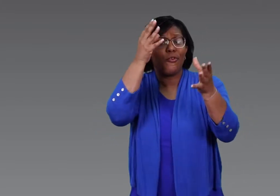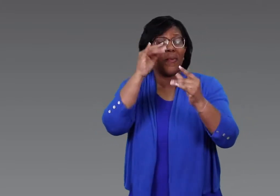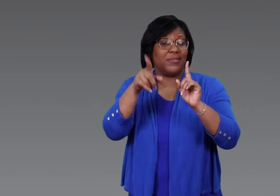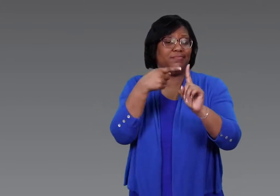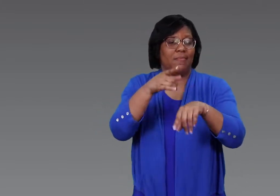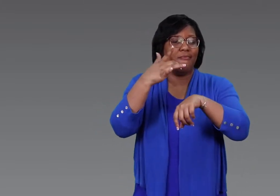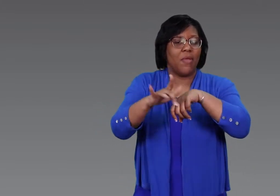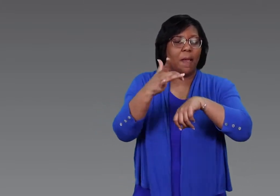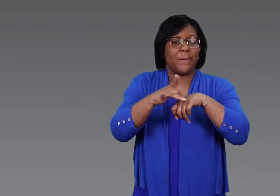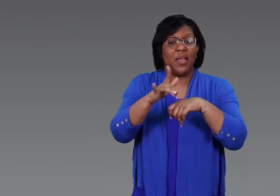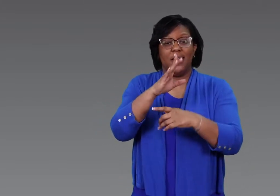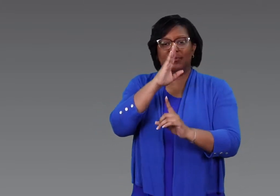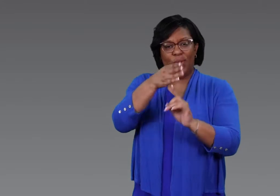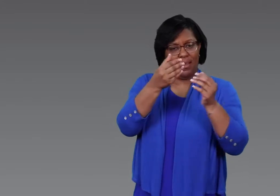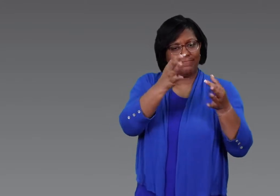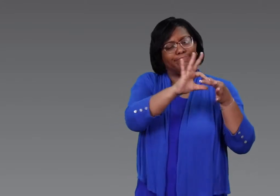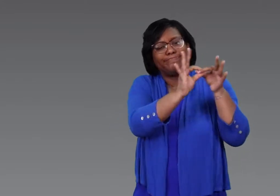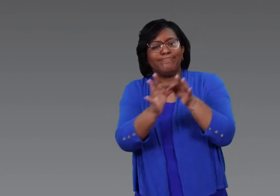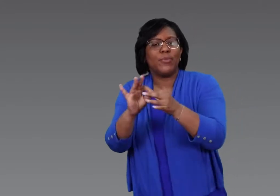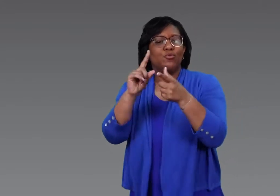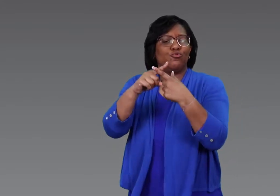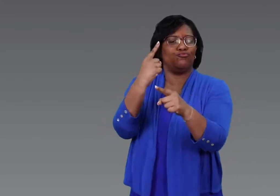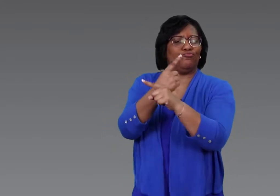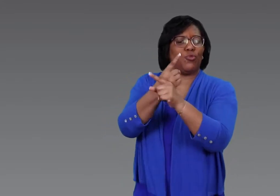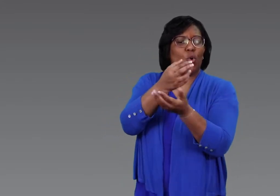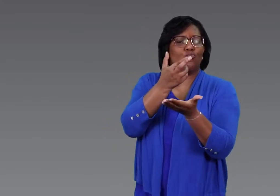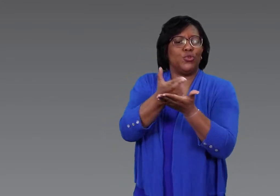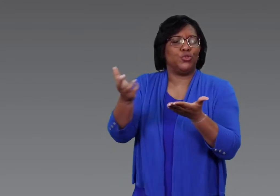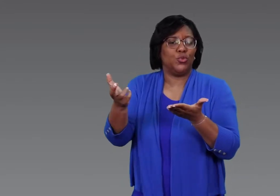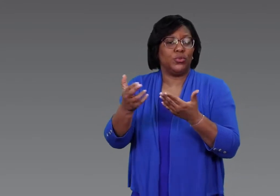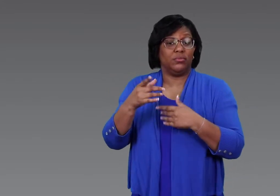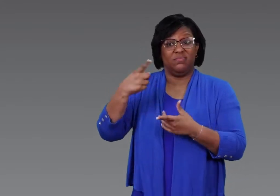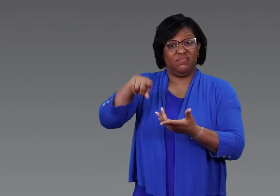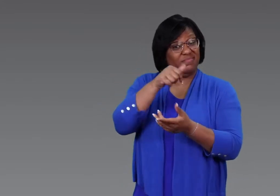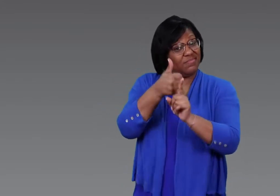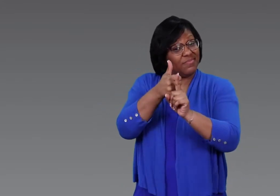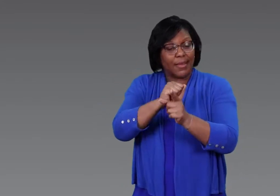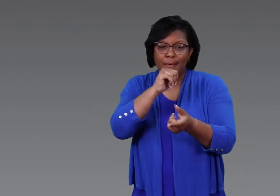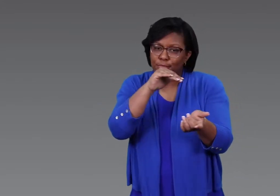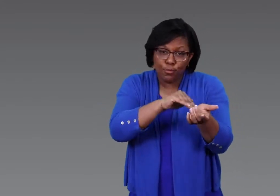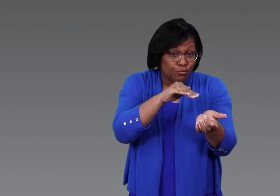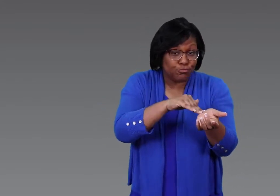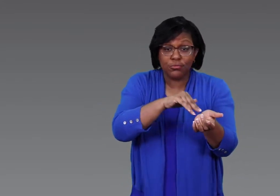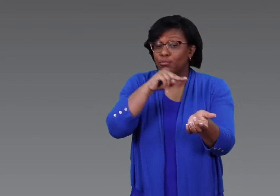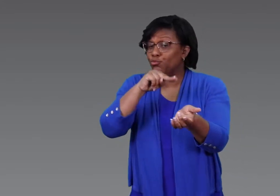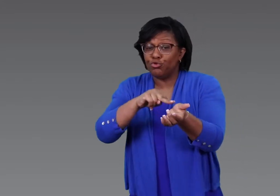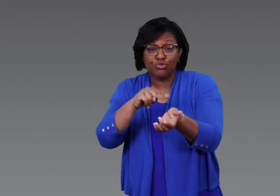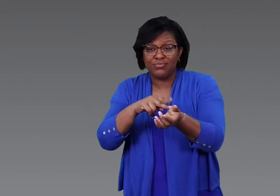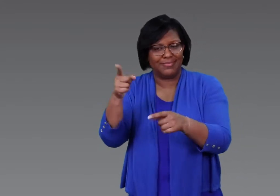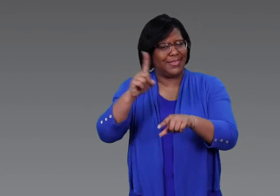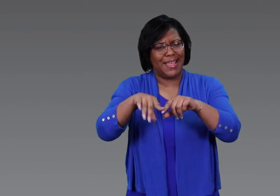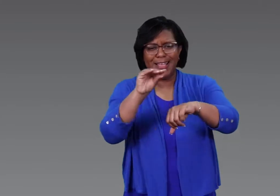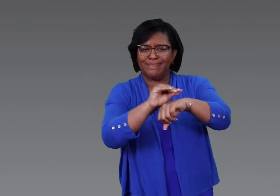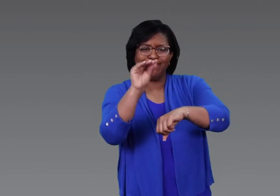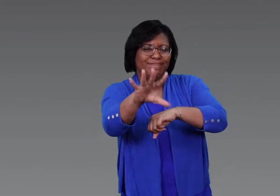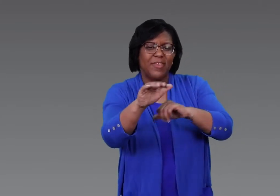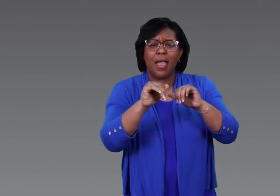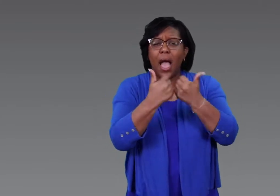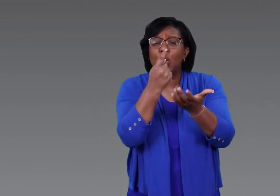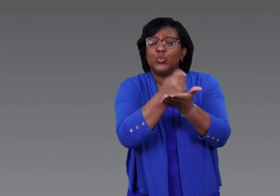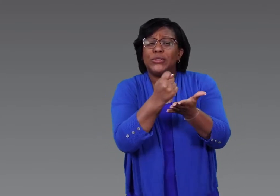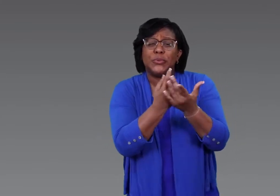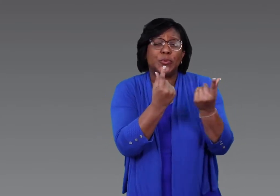direct you to appropriate resources. They are not doctors or nurses, and cannot advise you on